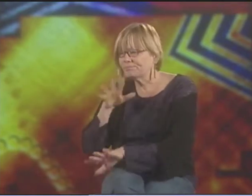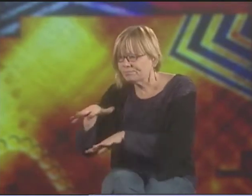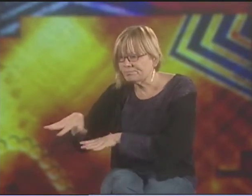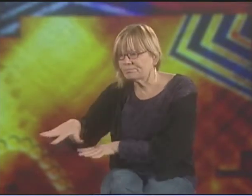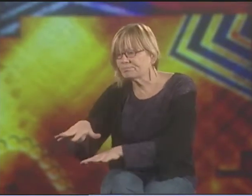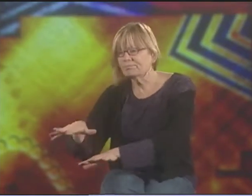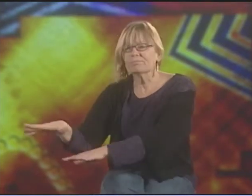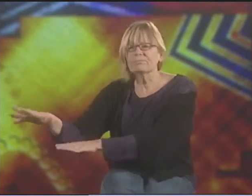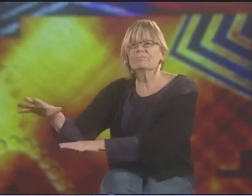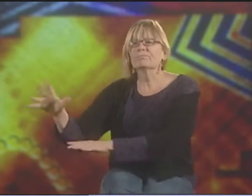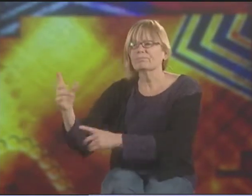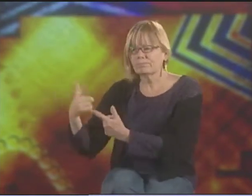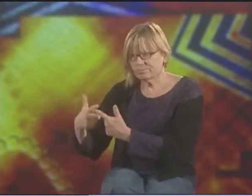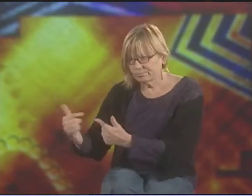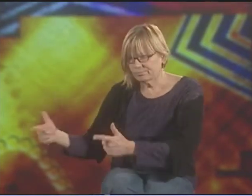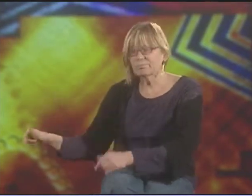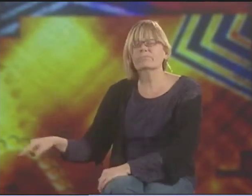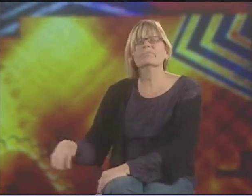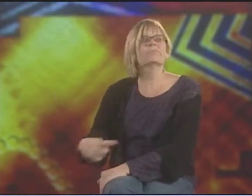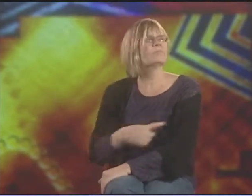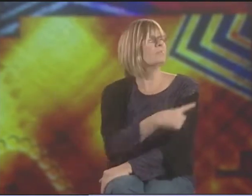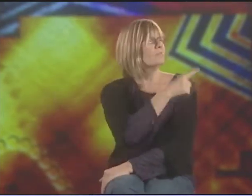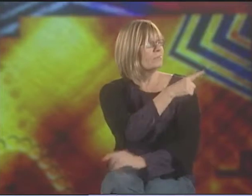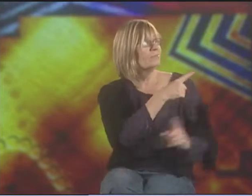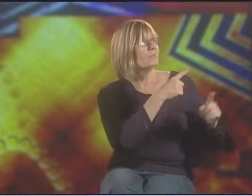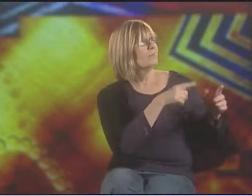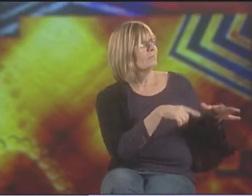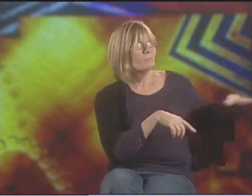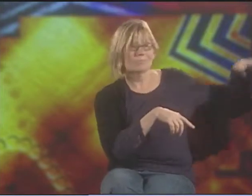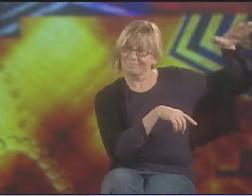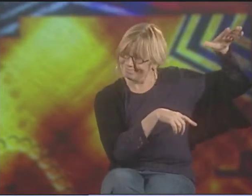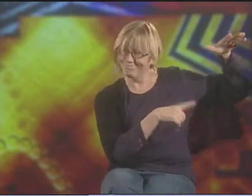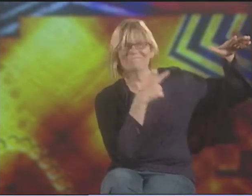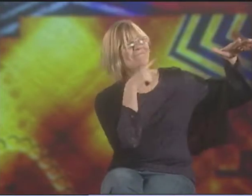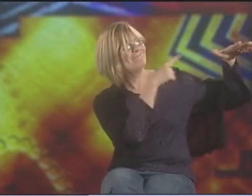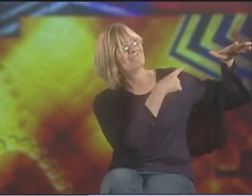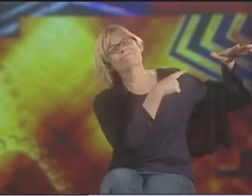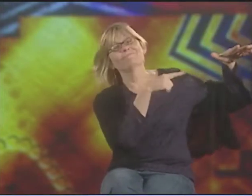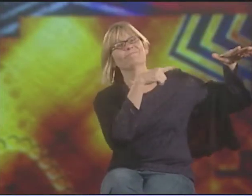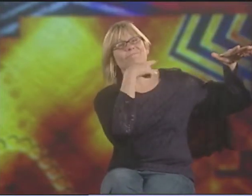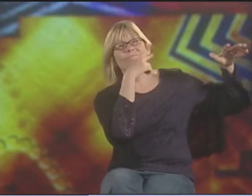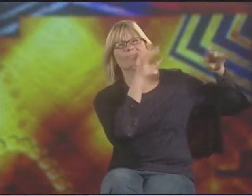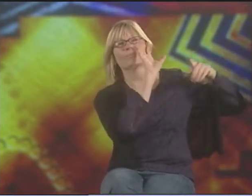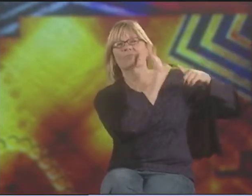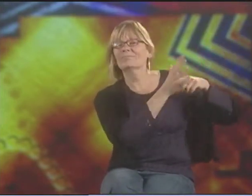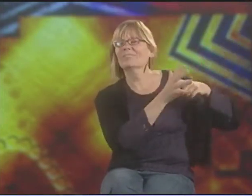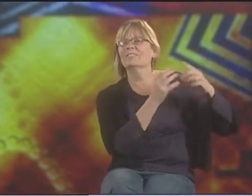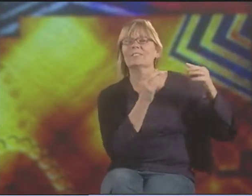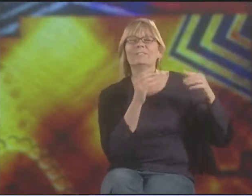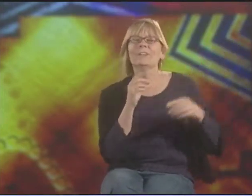IT'S PEOPLE WALKING NEAR A RIVER. AND THEN OVER ON THE OTHER SIDE THERE'S A HILL.